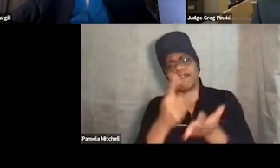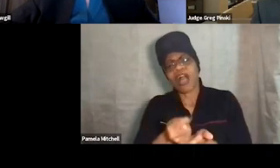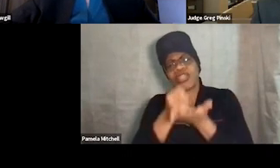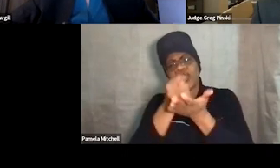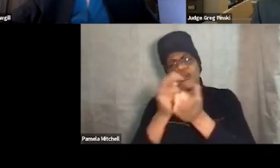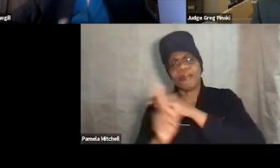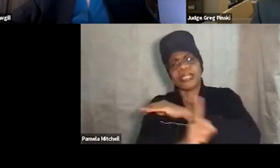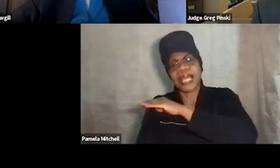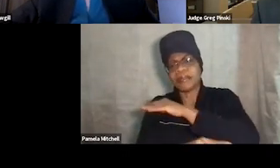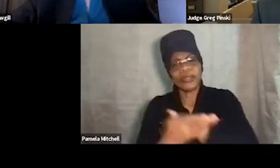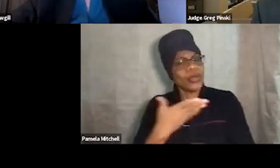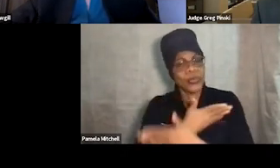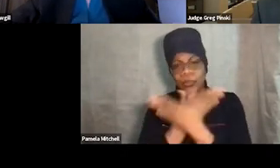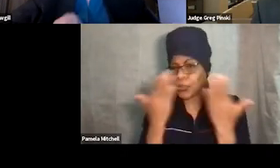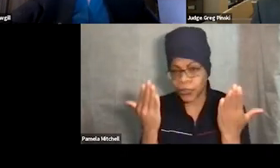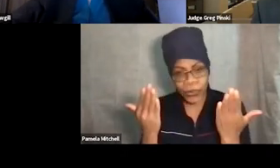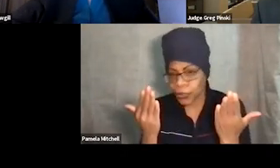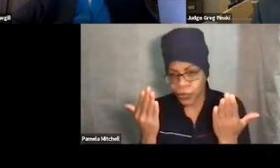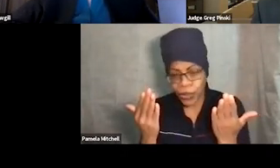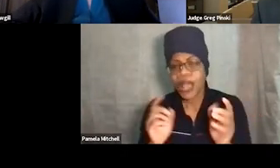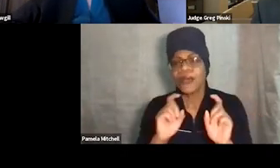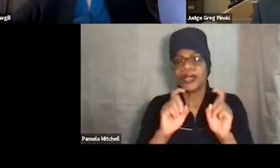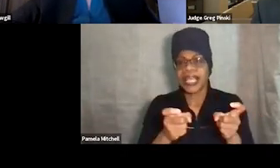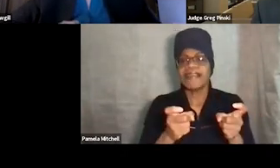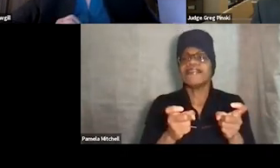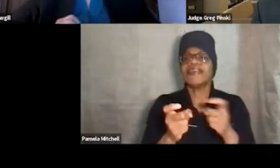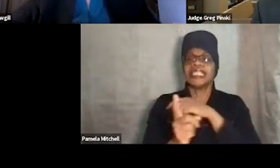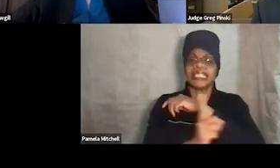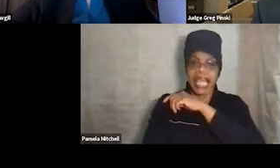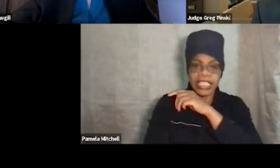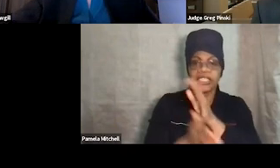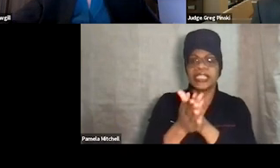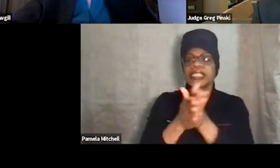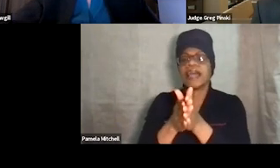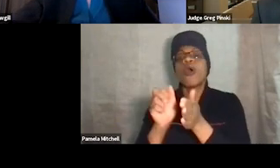There are no therapeutic sanctions. We're giving sanctions, incentives, or we're making a treatment adjustment.